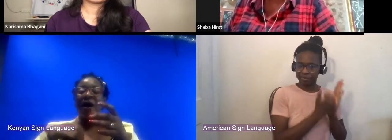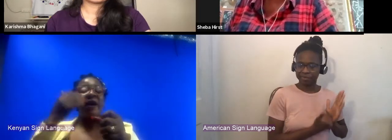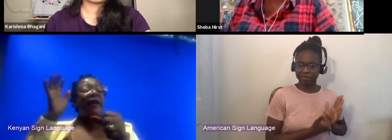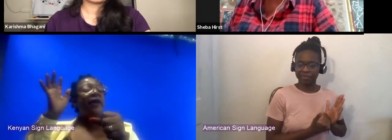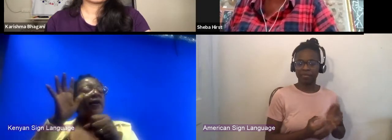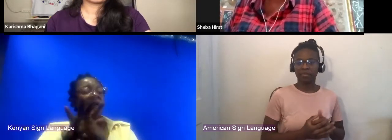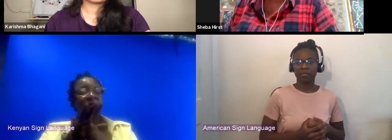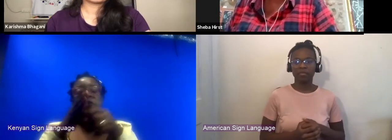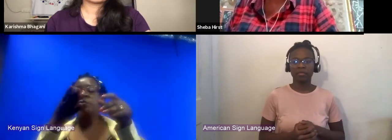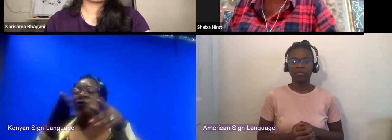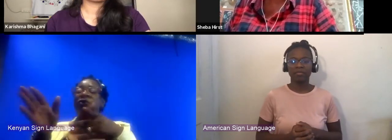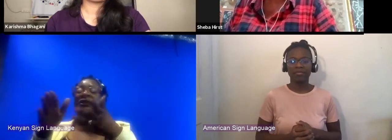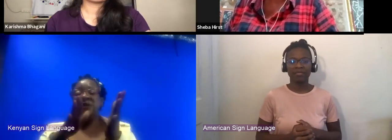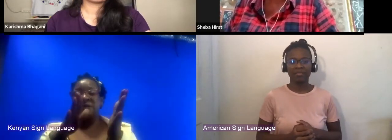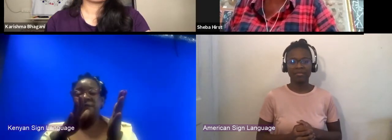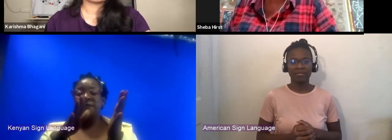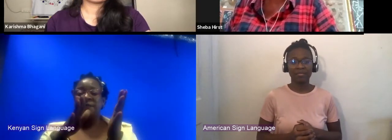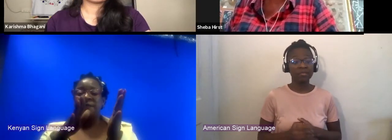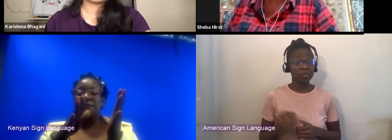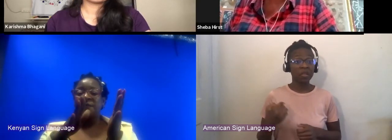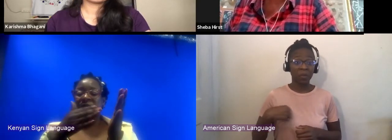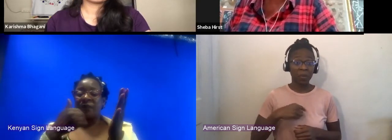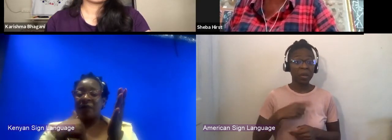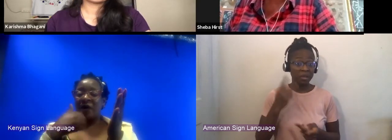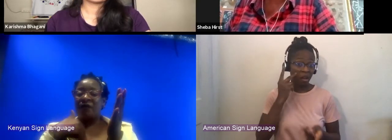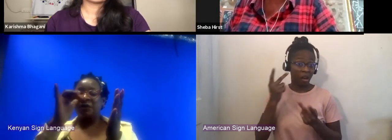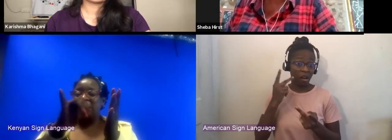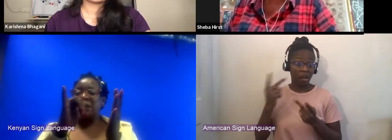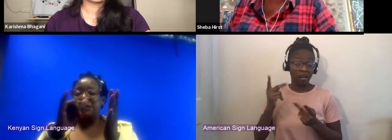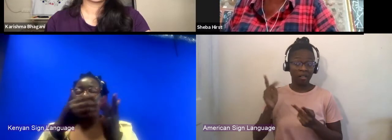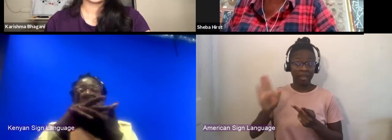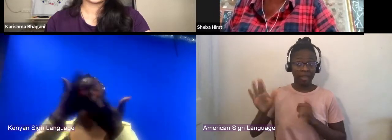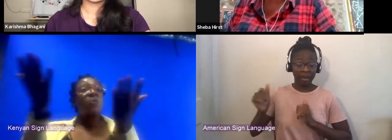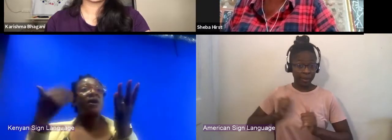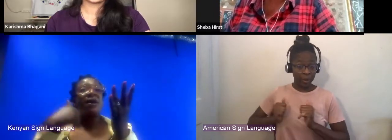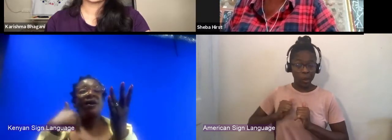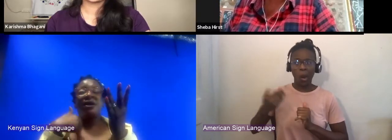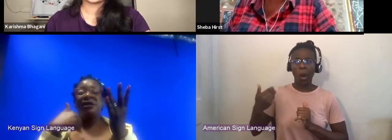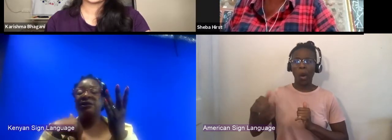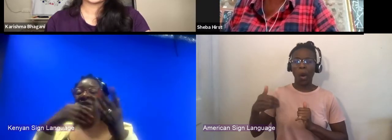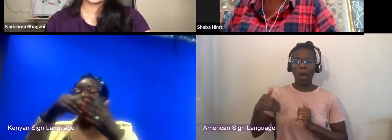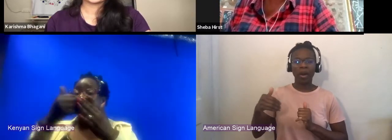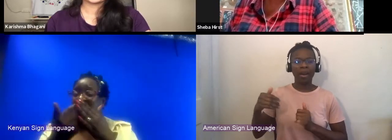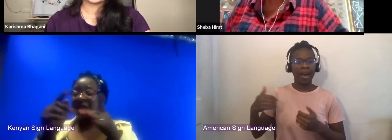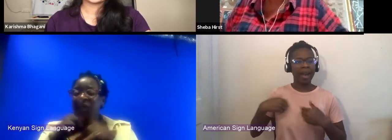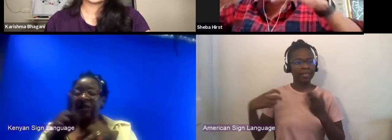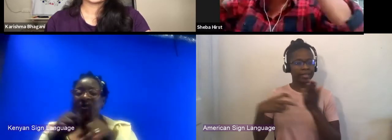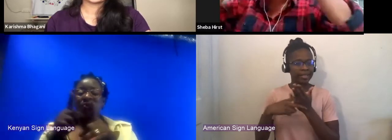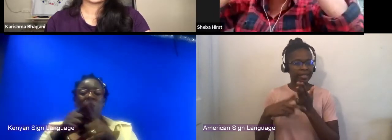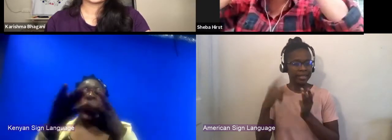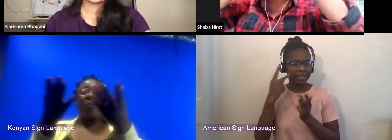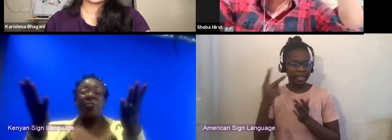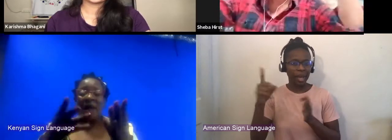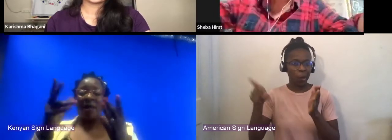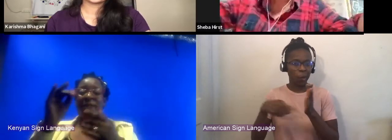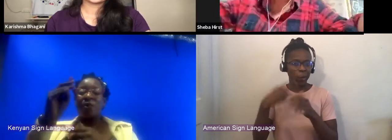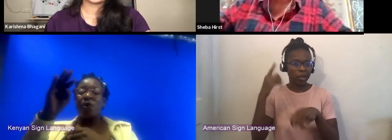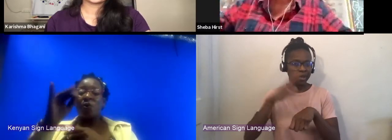to see a lot of inspiring productions. Everybody had tickets to go see once on this island while it was running on Broadway and it's mind-blowing, but inspiring